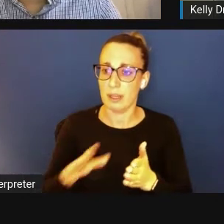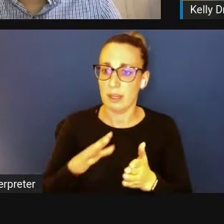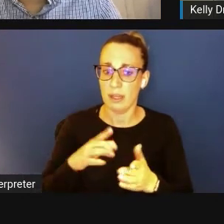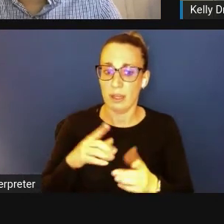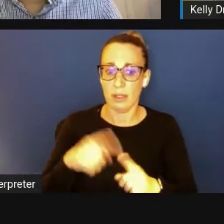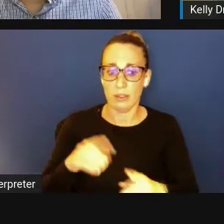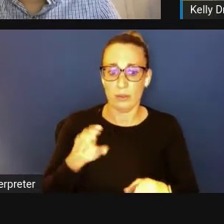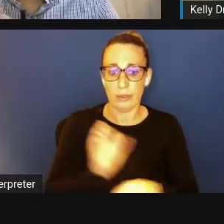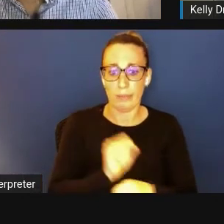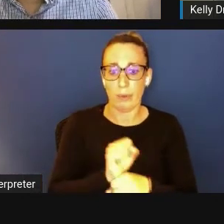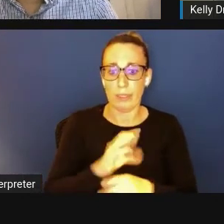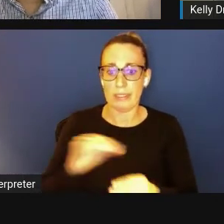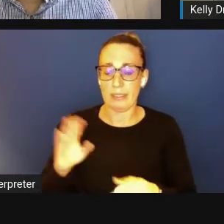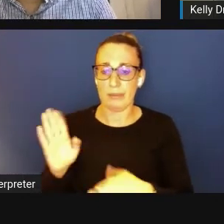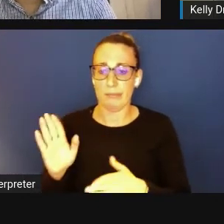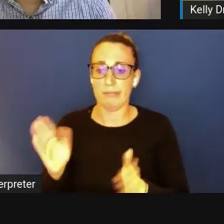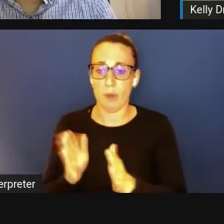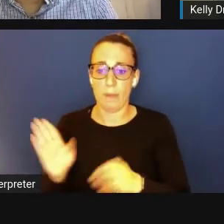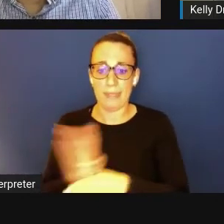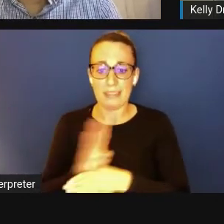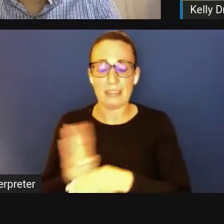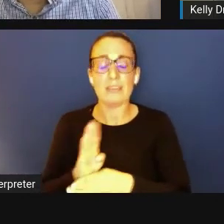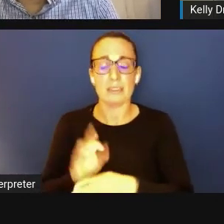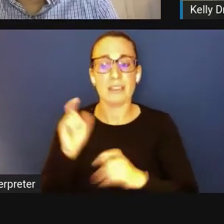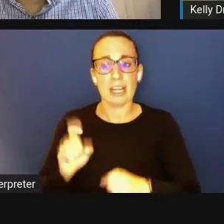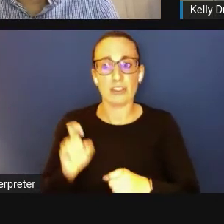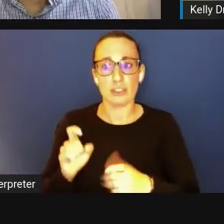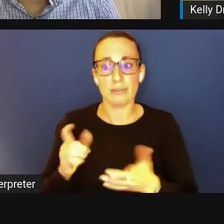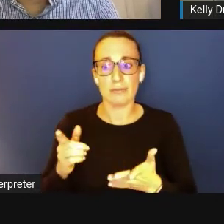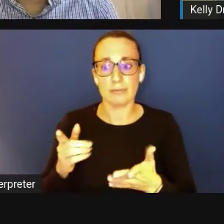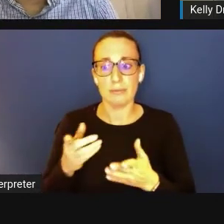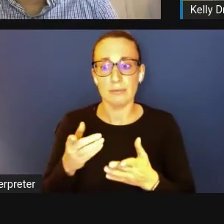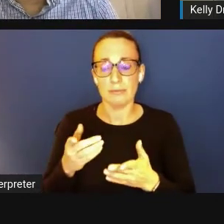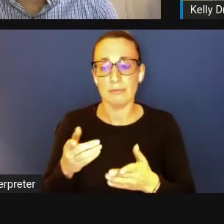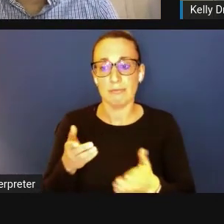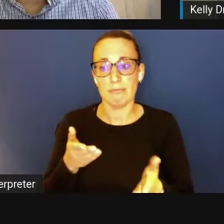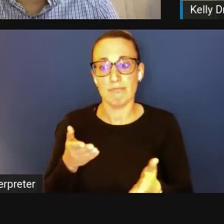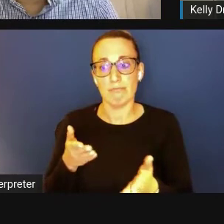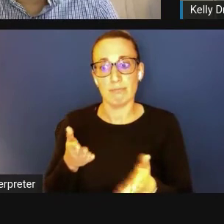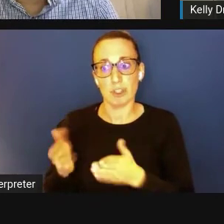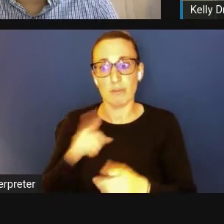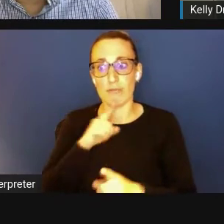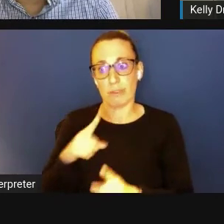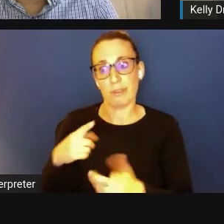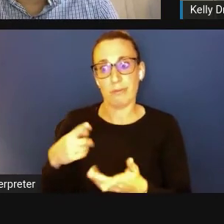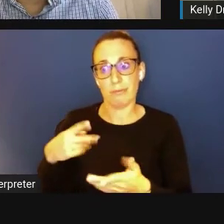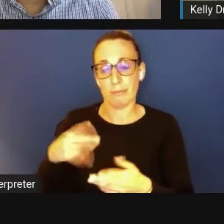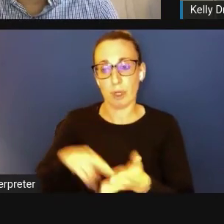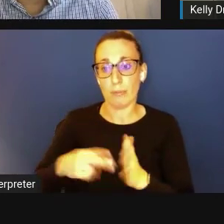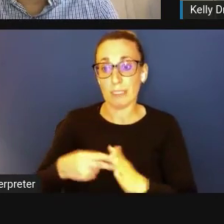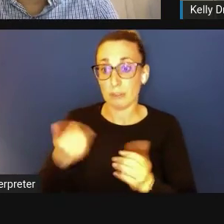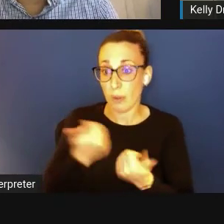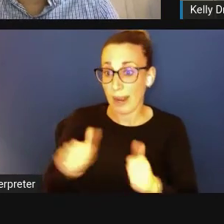I think that really should serve the purpose. So, Monique and Kelly and Johnathan, anything you have seen from your experiences?